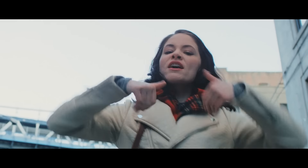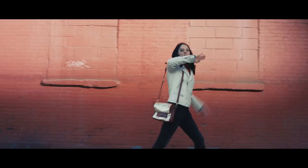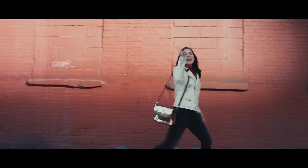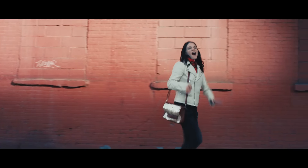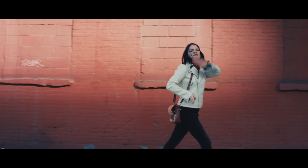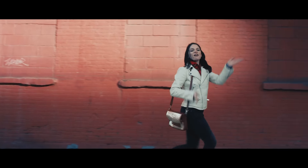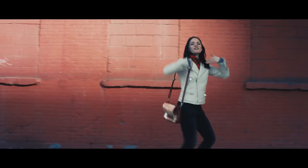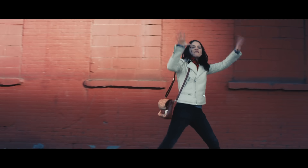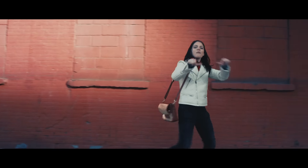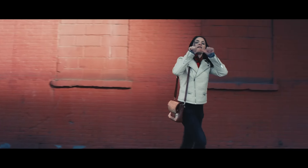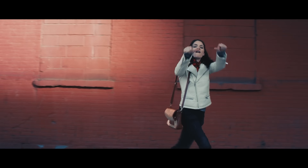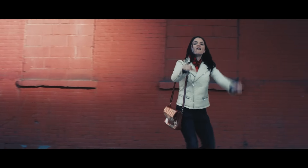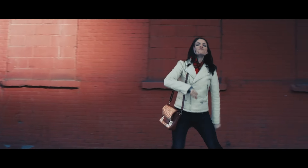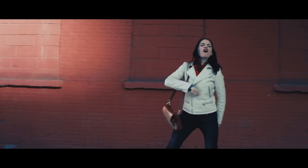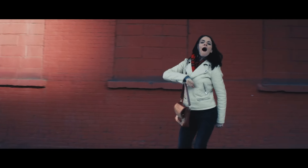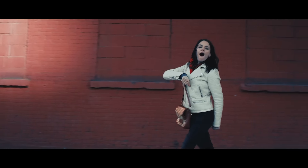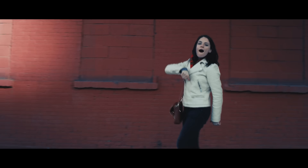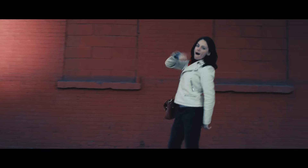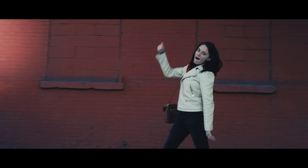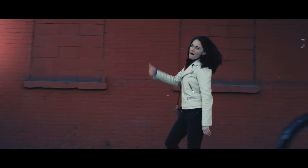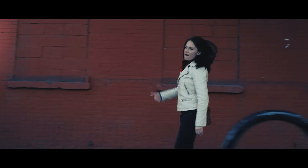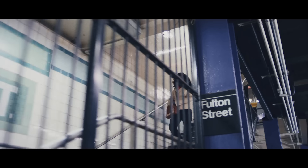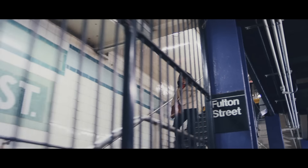I AIN'T NEVER EVER, I AIN'T NEVER EVER GIVING UP MY PRIDE